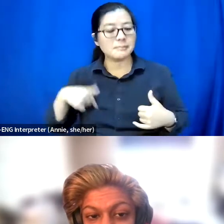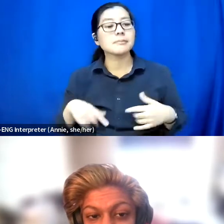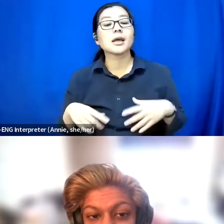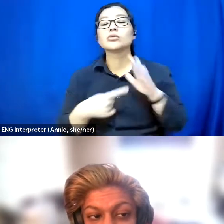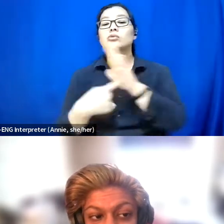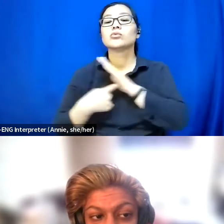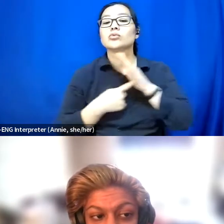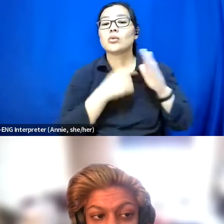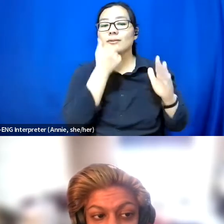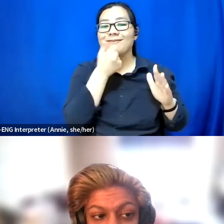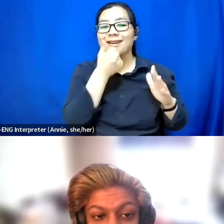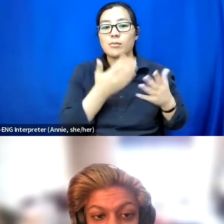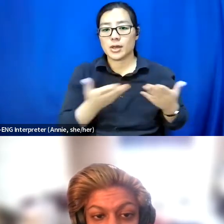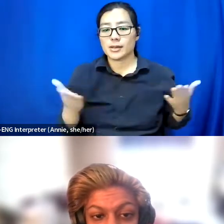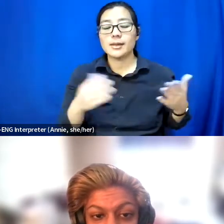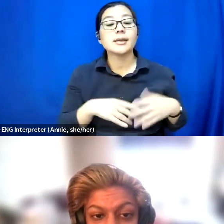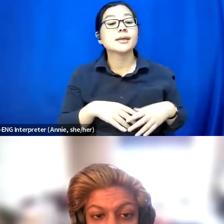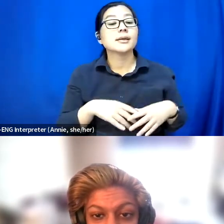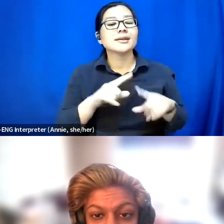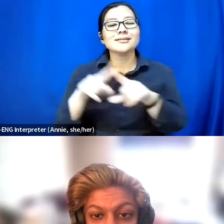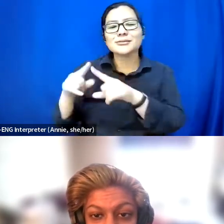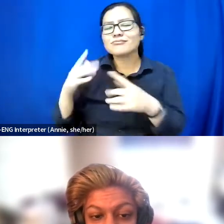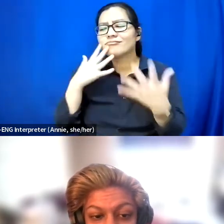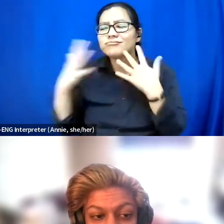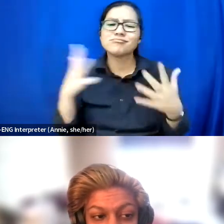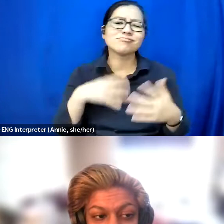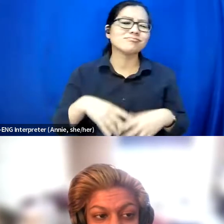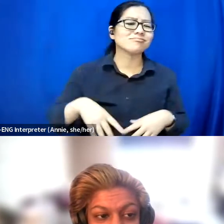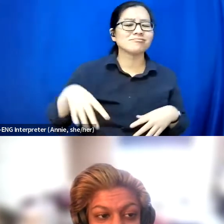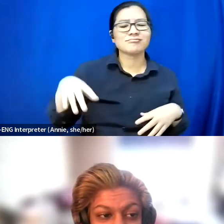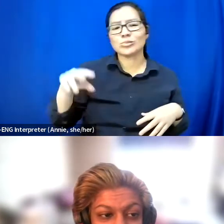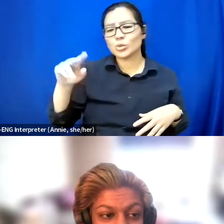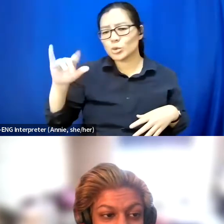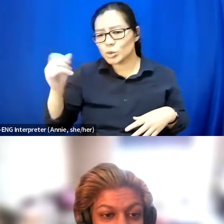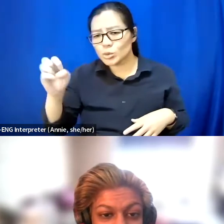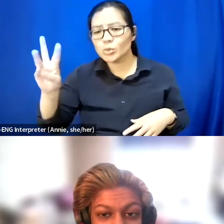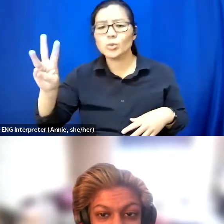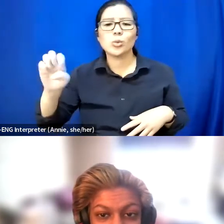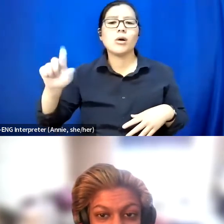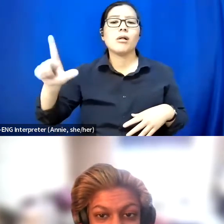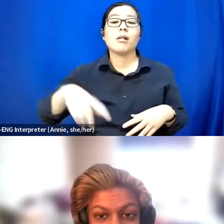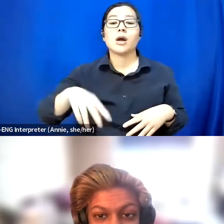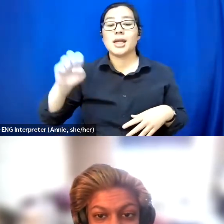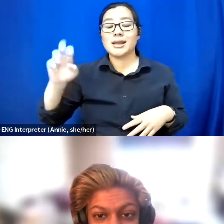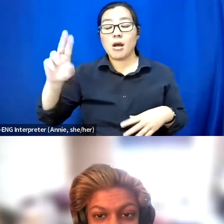in a lot of fun neons and jewel tones with some of my late father's paintings featured on them.